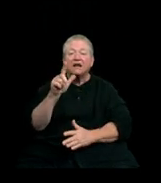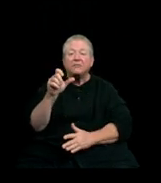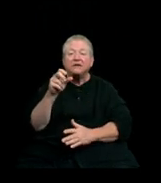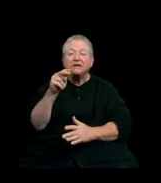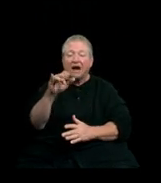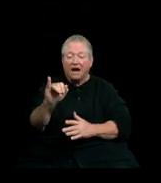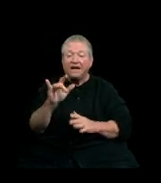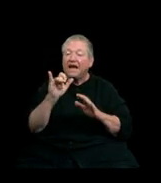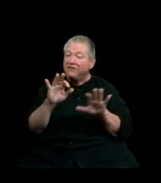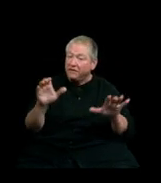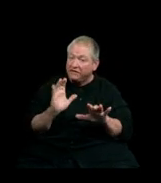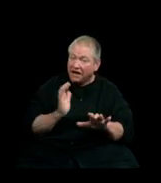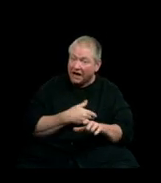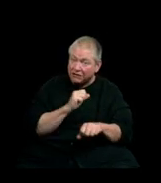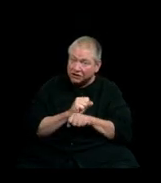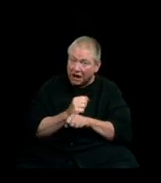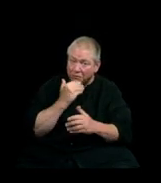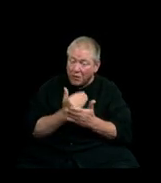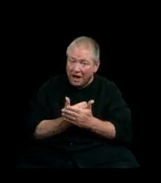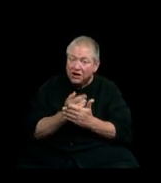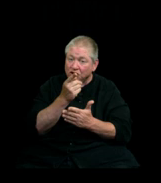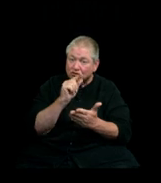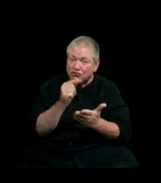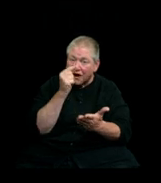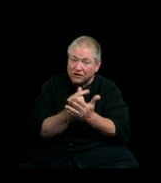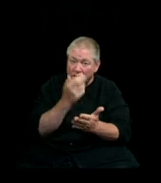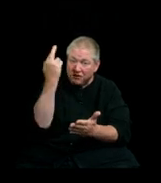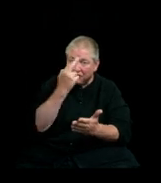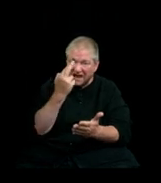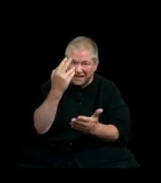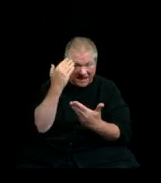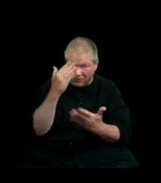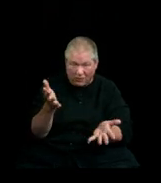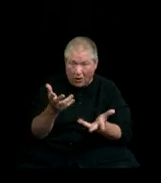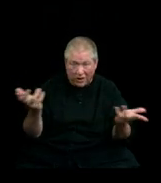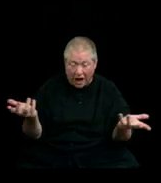you are graduating today knowing just how much you actually don’t know. If we have done our job well,